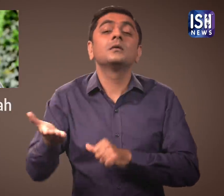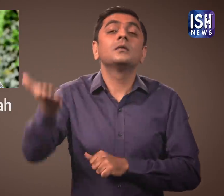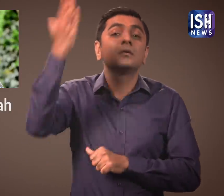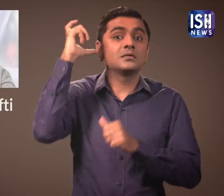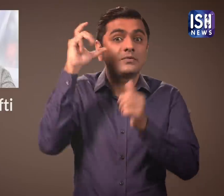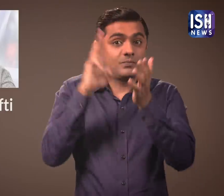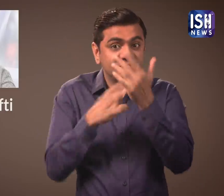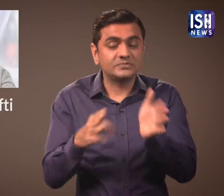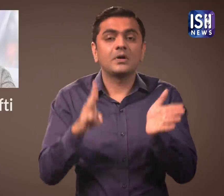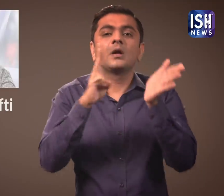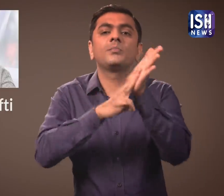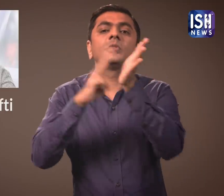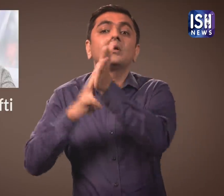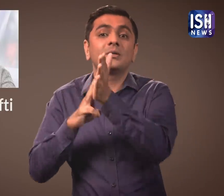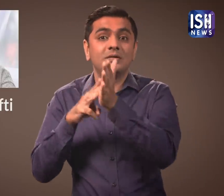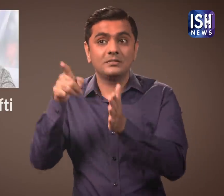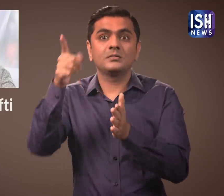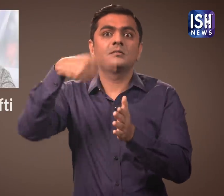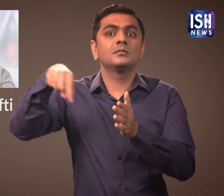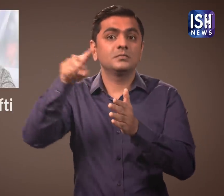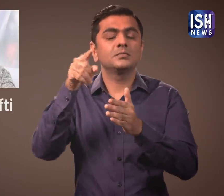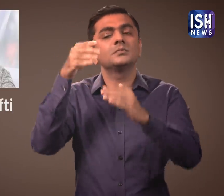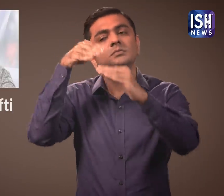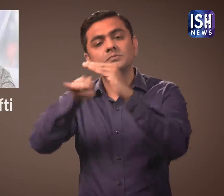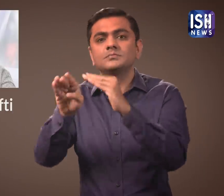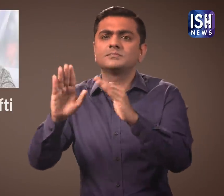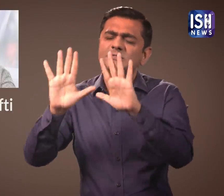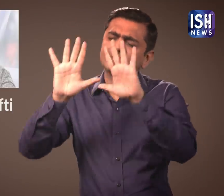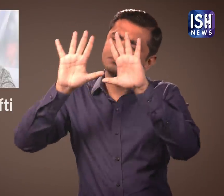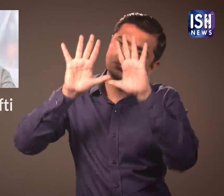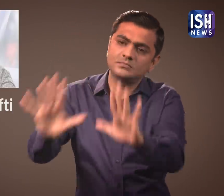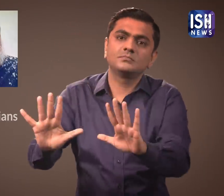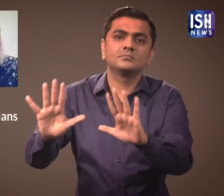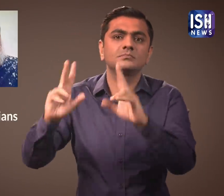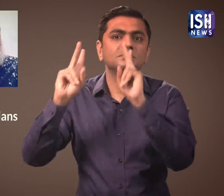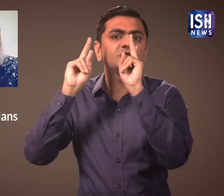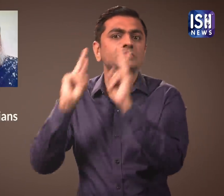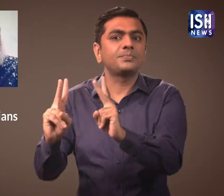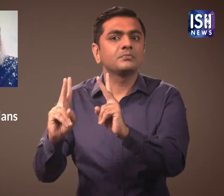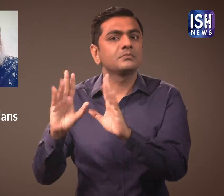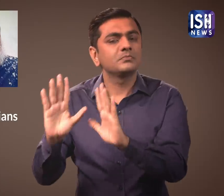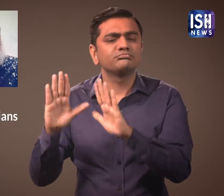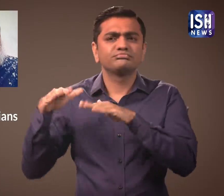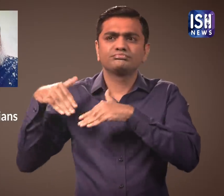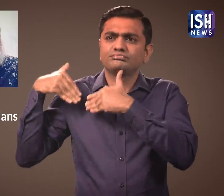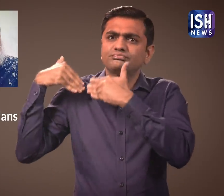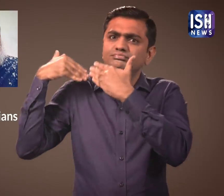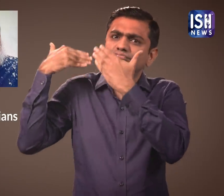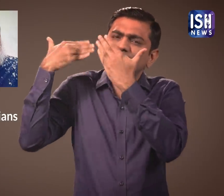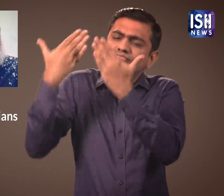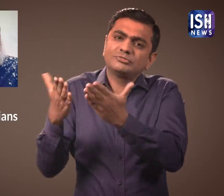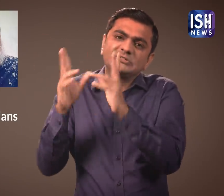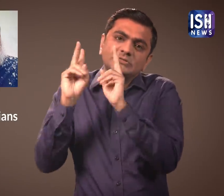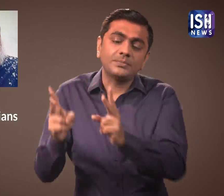and Former Chief Minister Mehbooba Mufti were all put under house arrest for all this while.